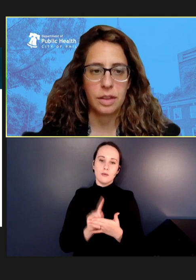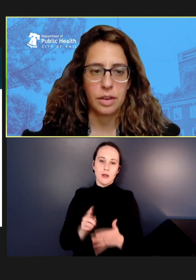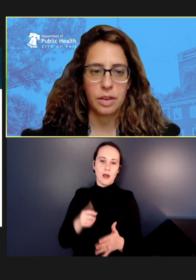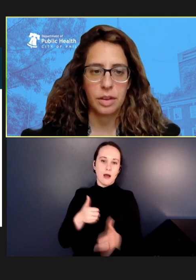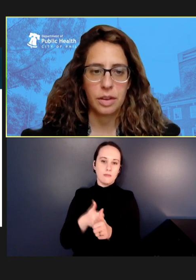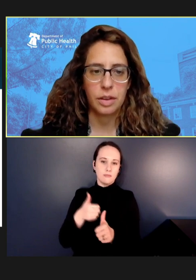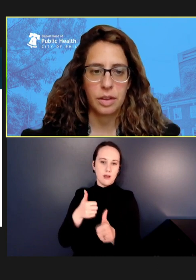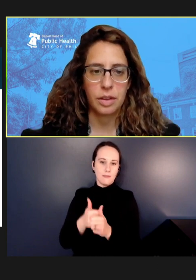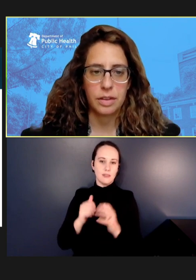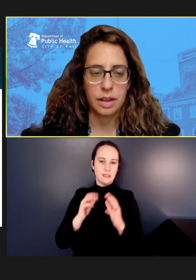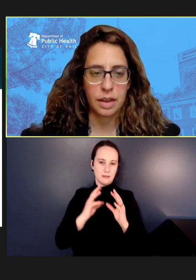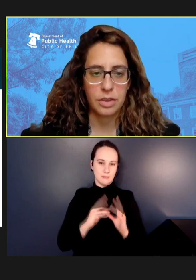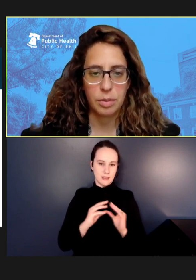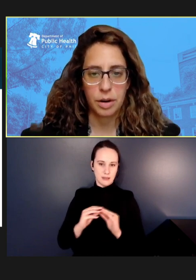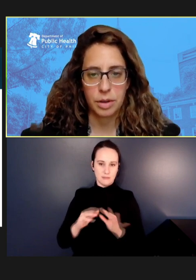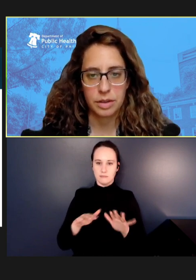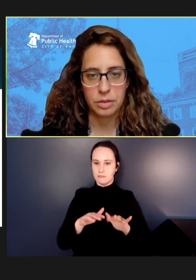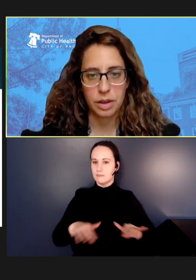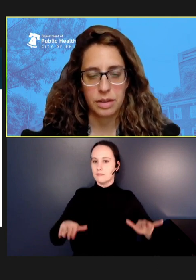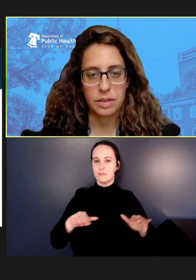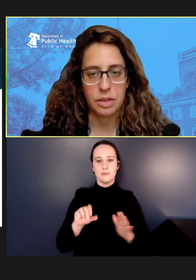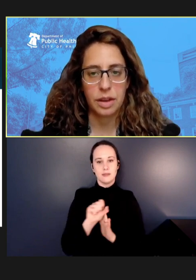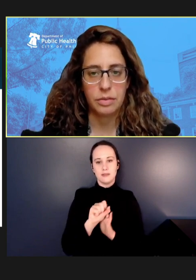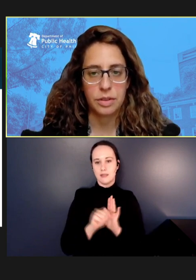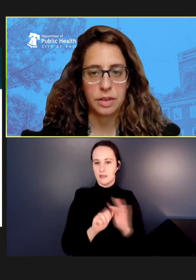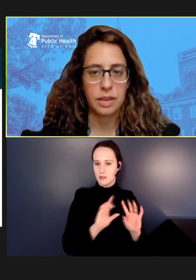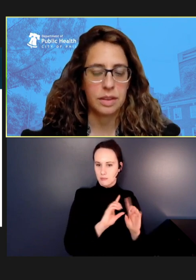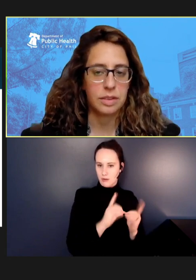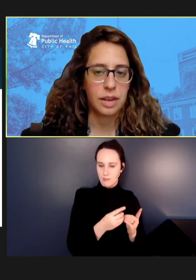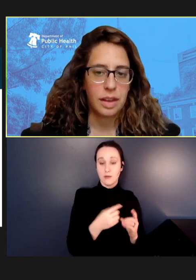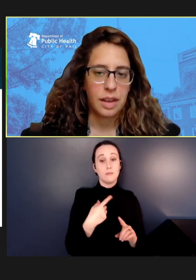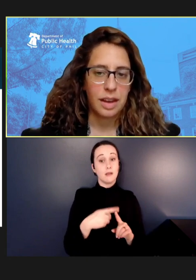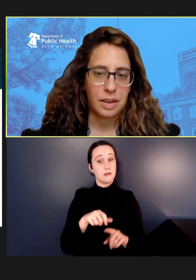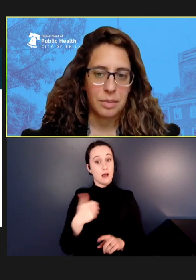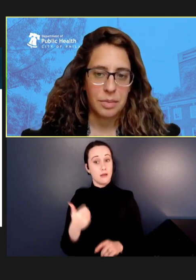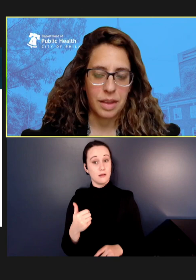local and state health departments, as well as health care facilities. I love